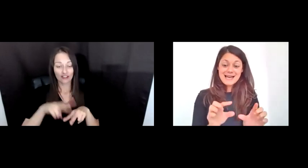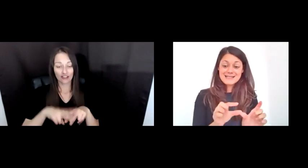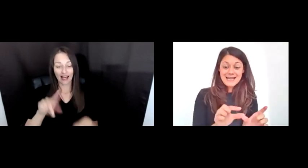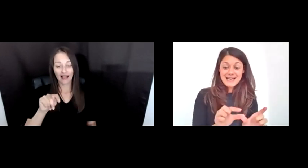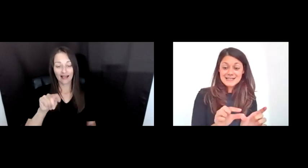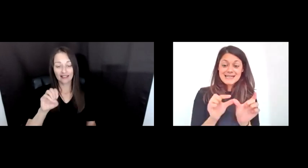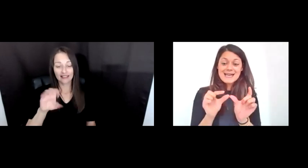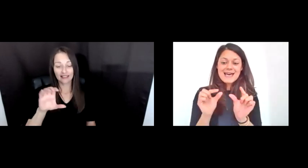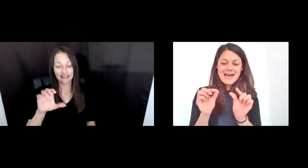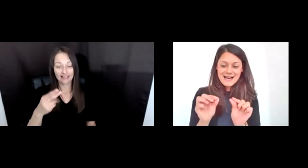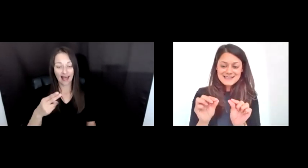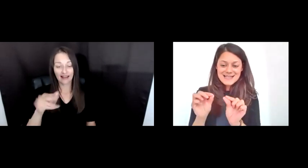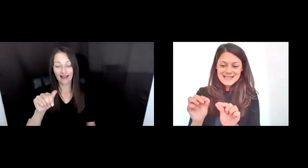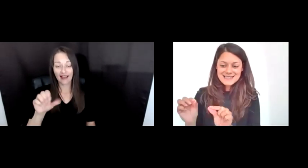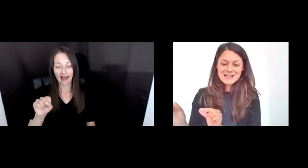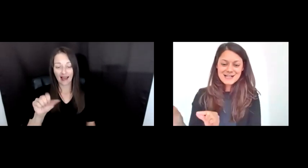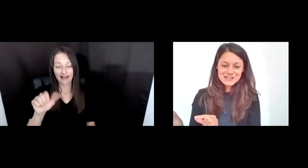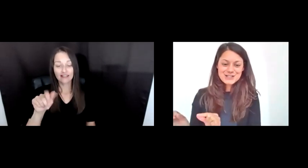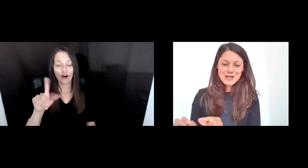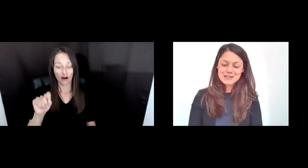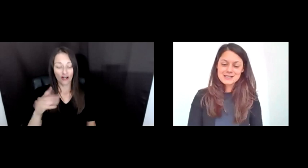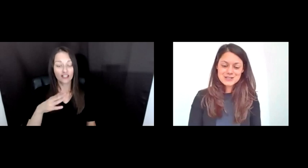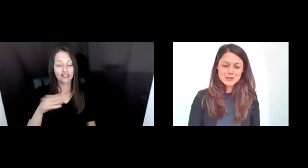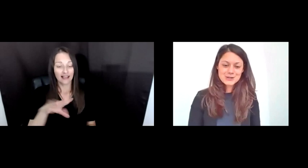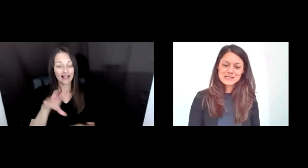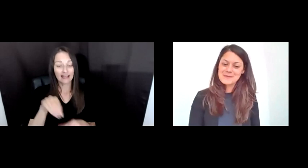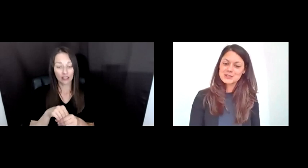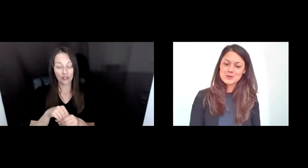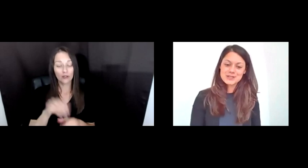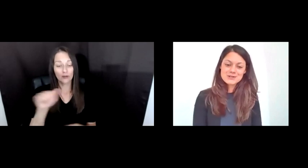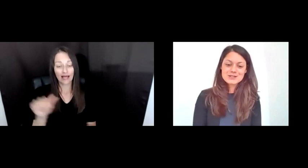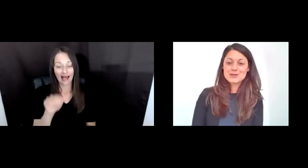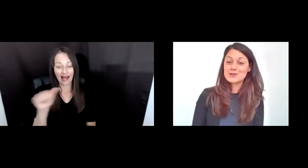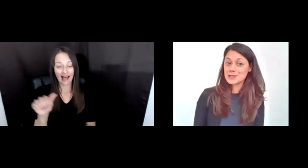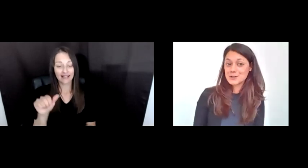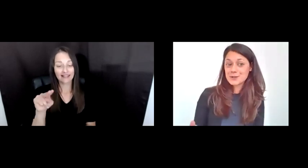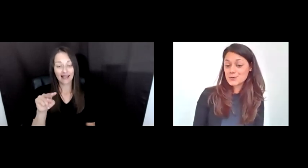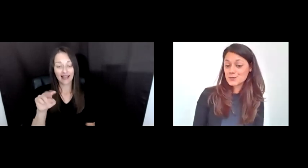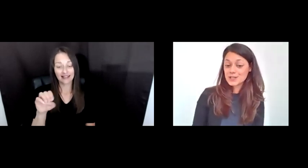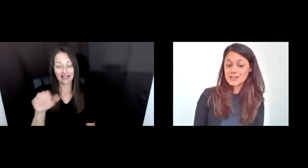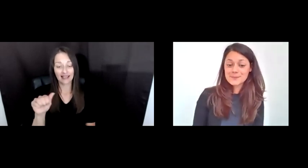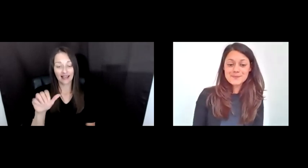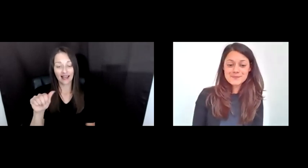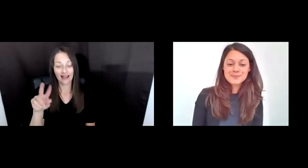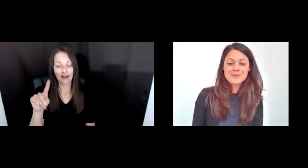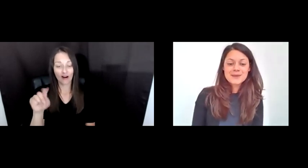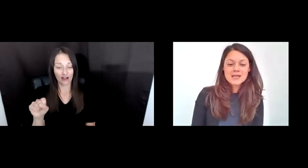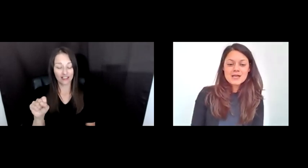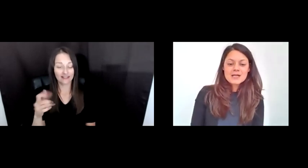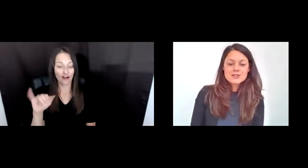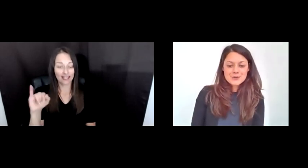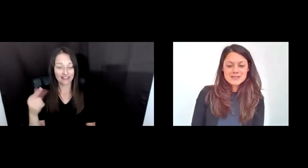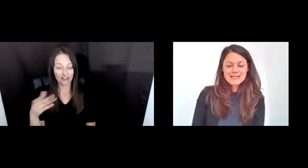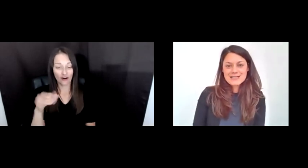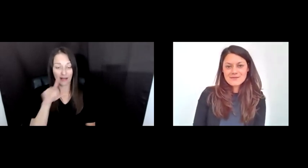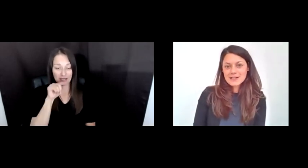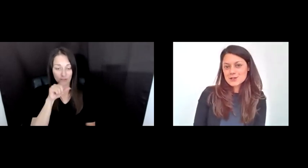AND TAG AT NEA ARTS ON INSTAGRAM AND TWITTER TO SHARE YOUR OWN WORK. DURING TODAY'S EVENT YOU'RE